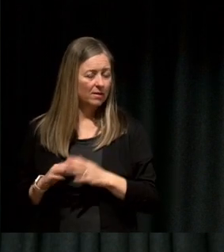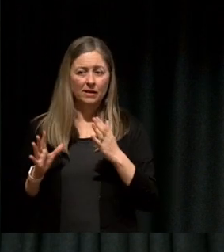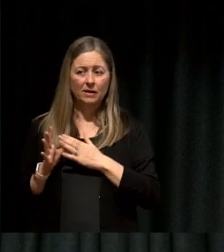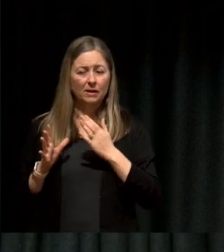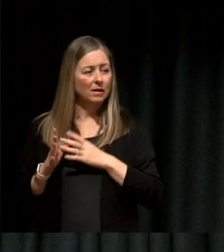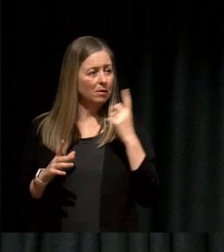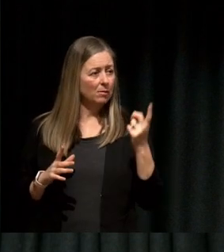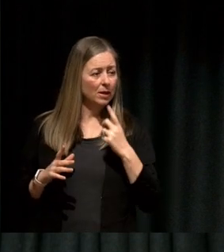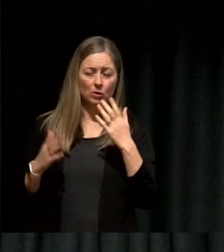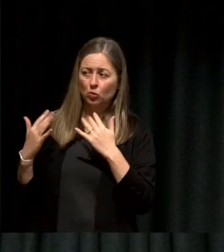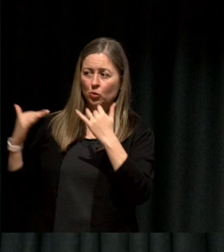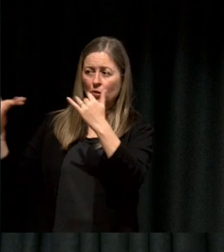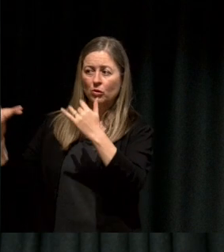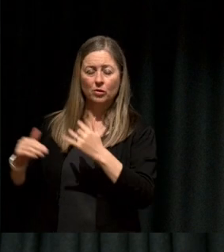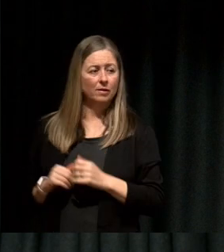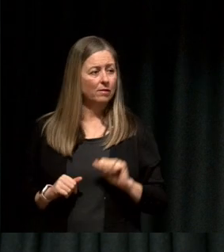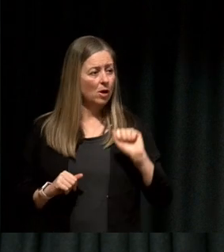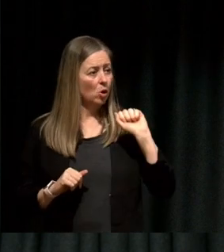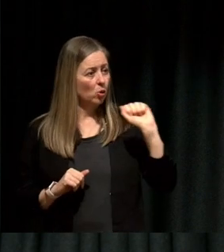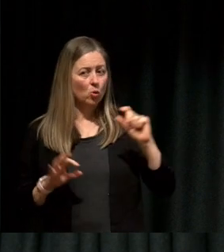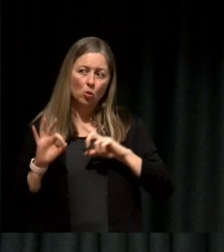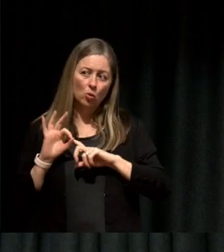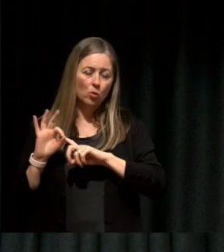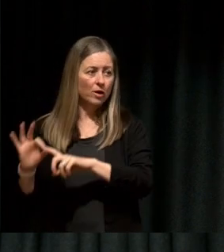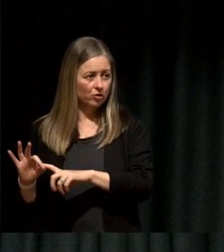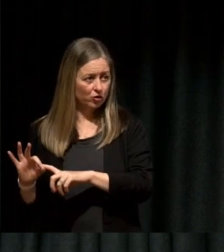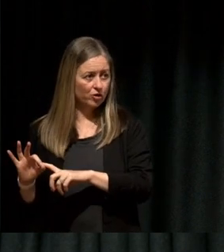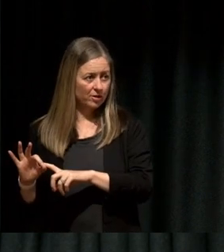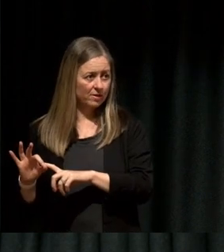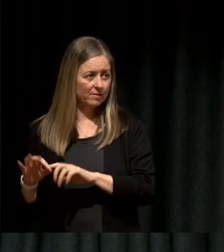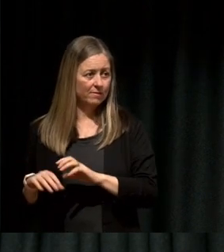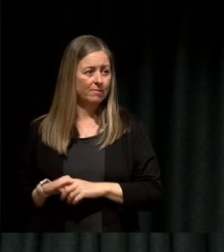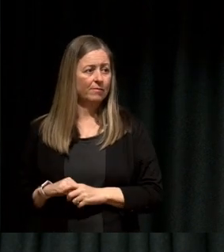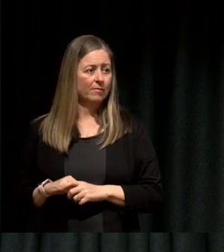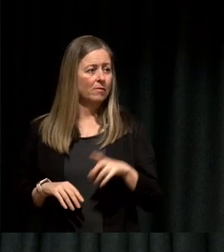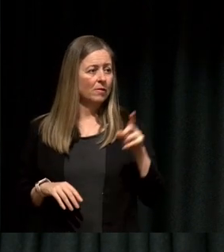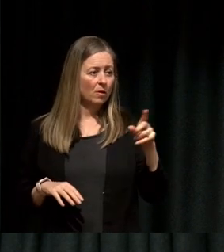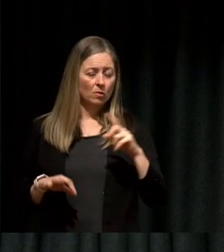So, much of that is about asking questions and listening first and seeing what people say, and often using the vocabulary.